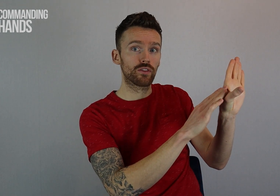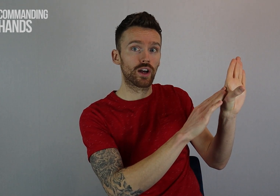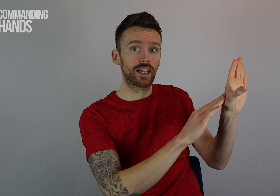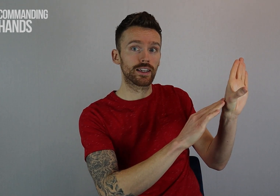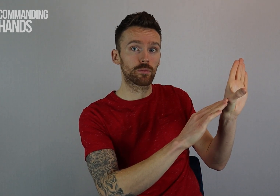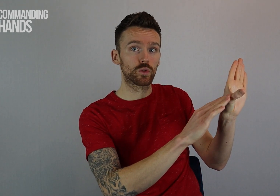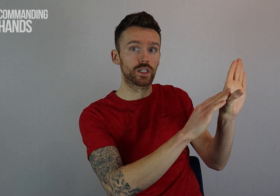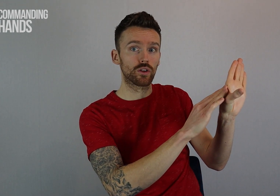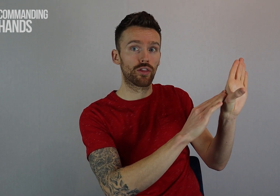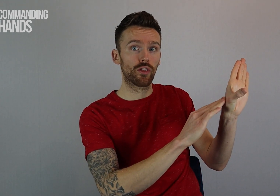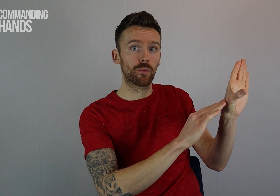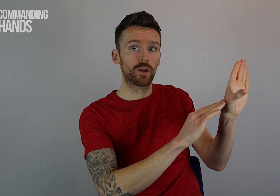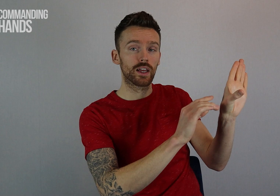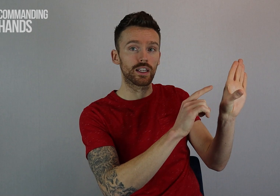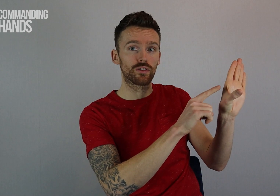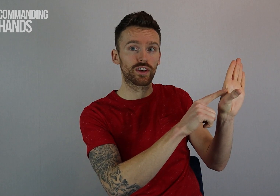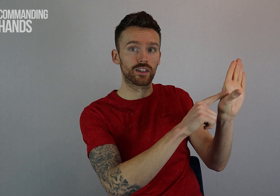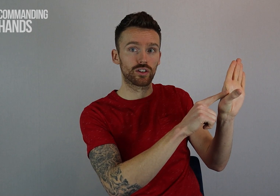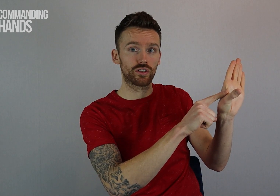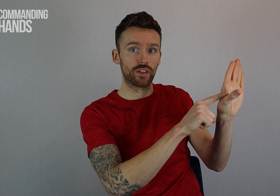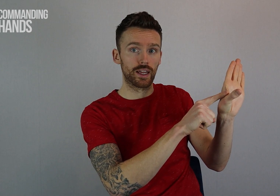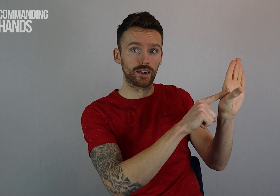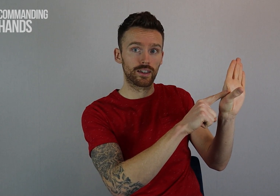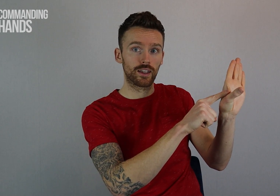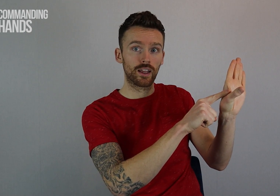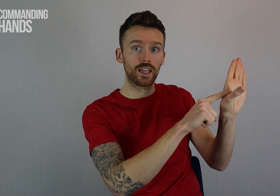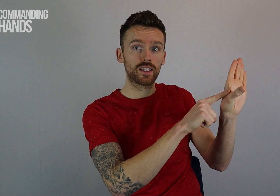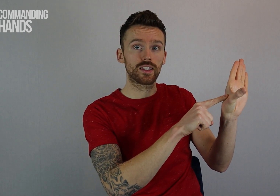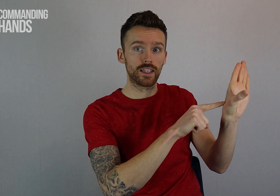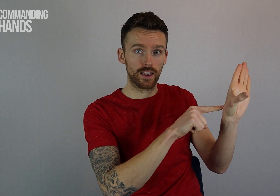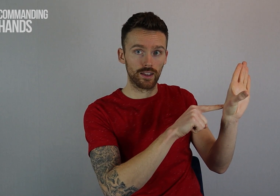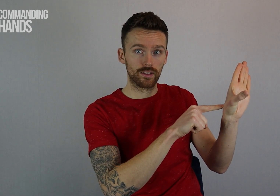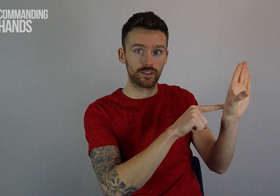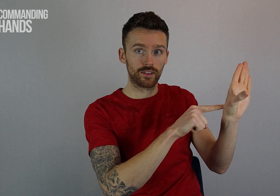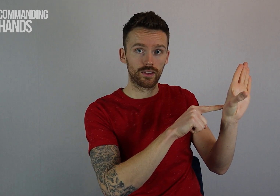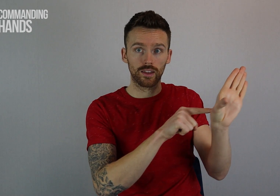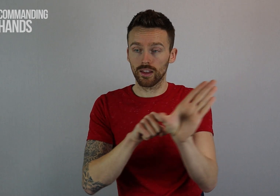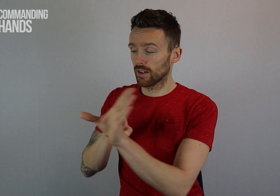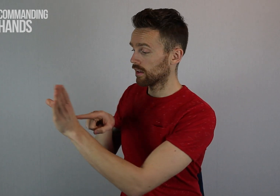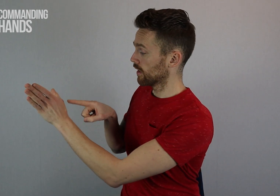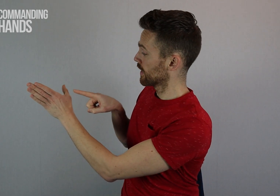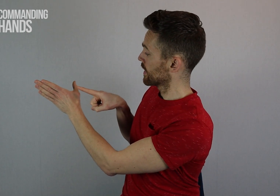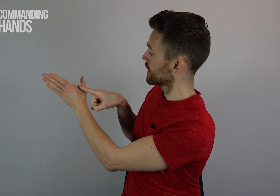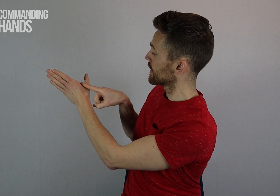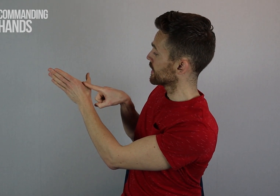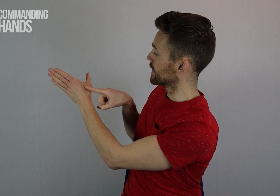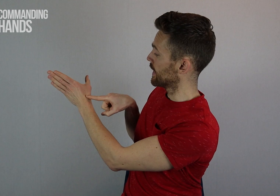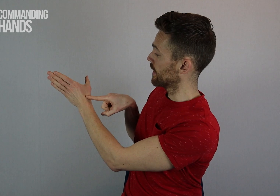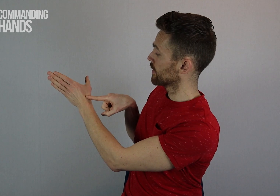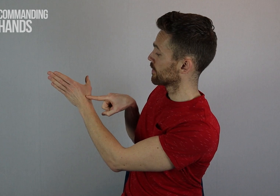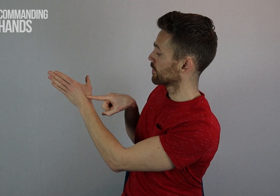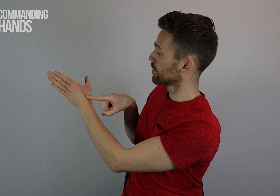your hand in between your thumb and your fingers on your other hand. Year. Year.